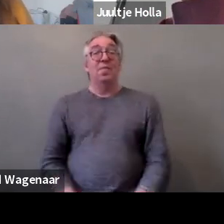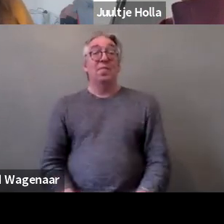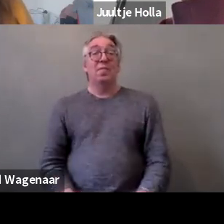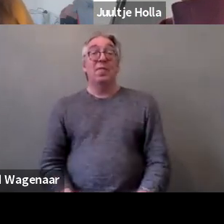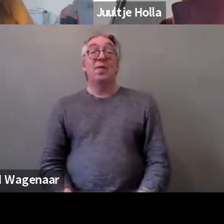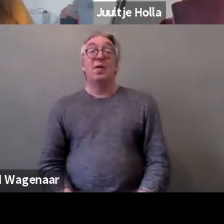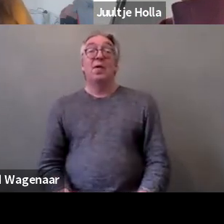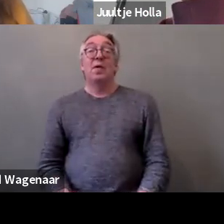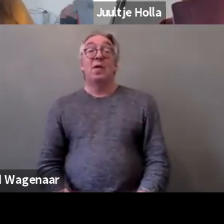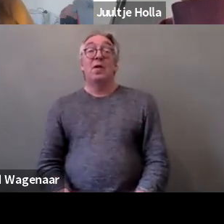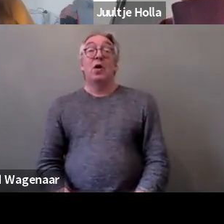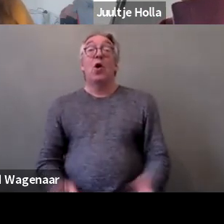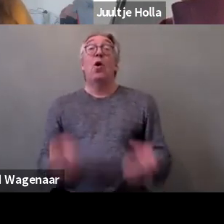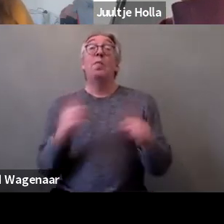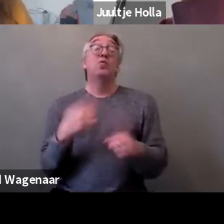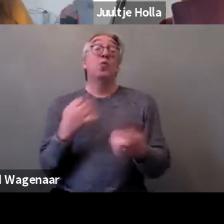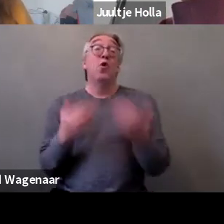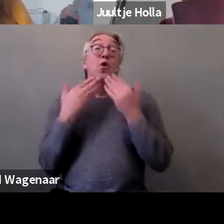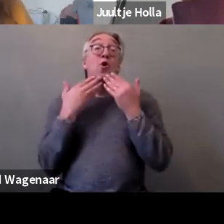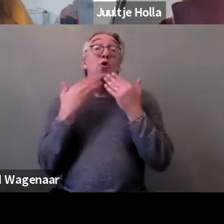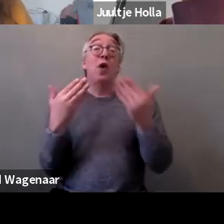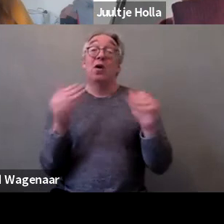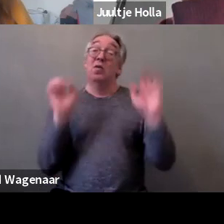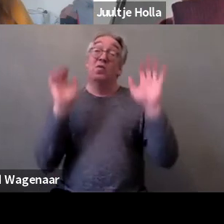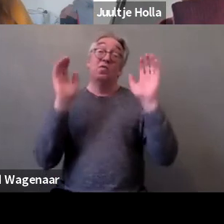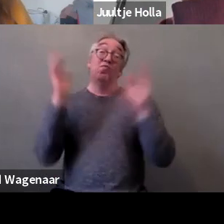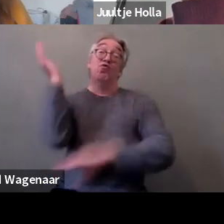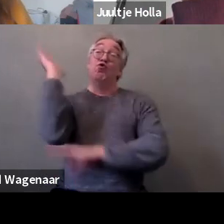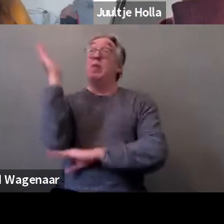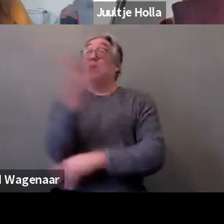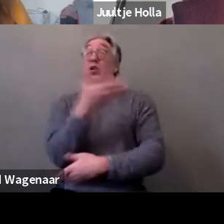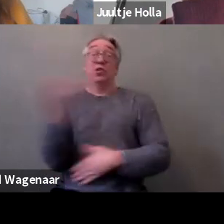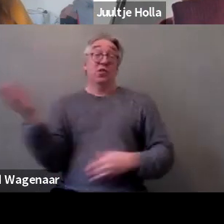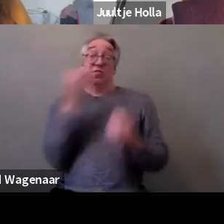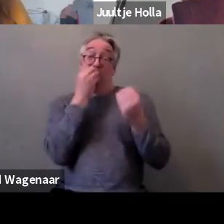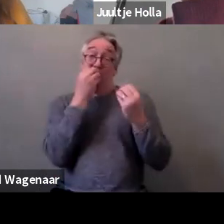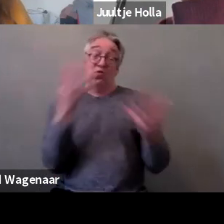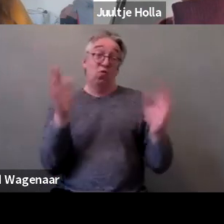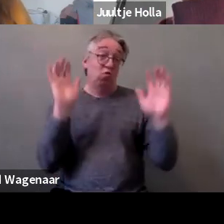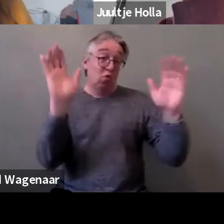I want to thank all the wonderful speakers that we had today for sharing their expertise.